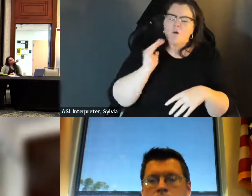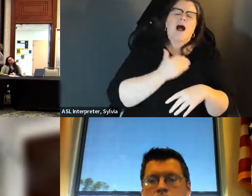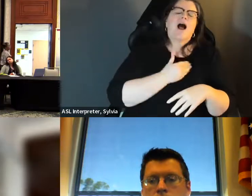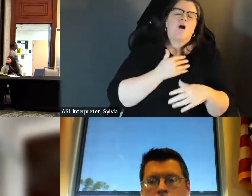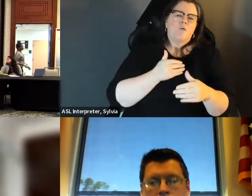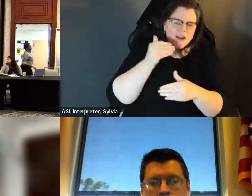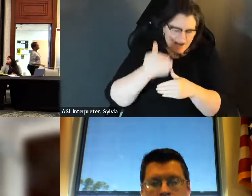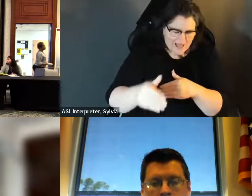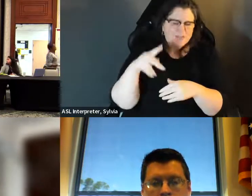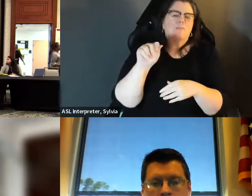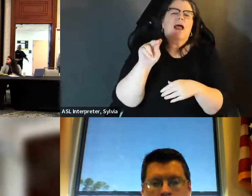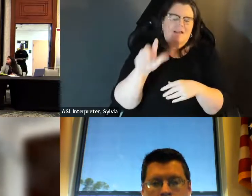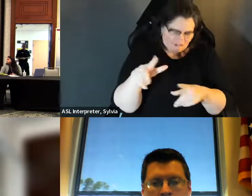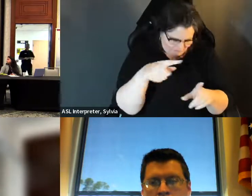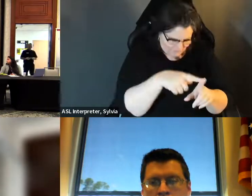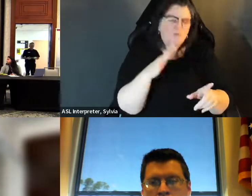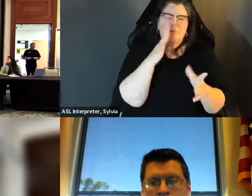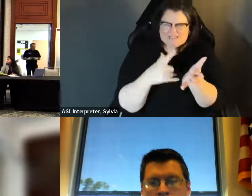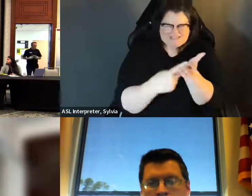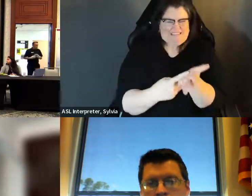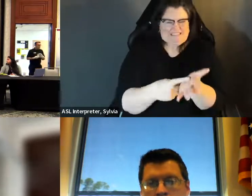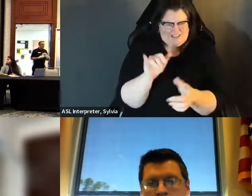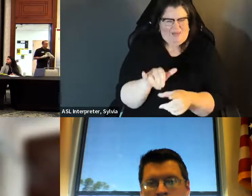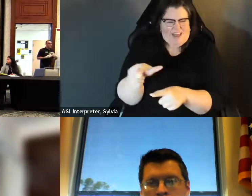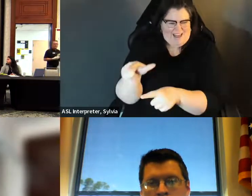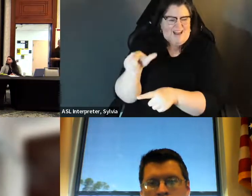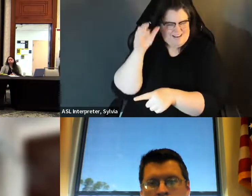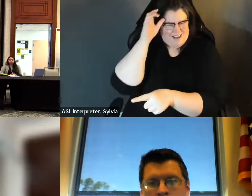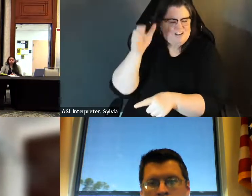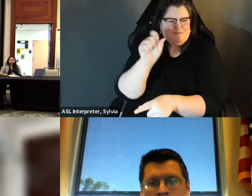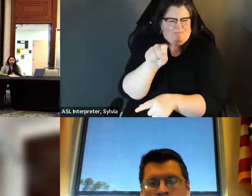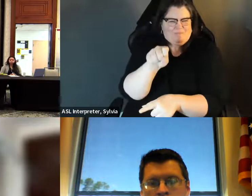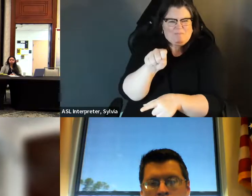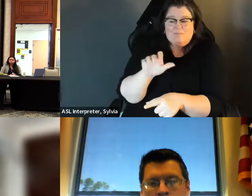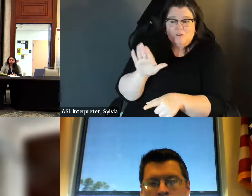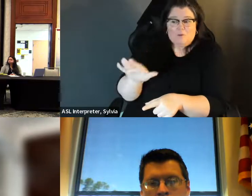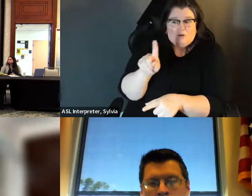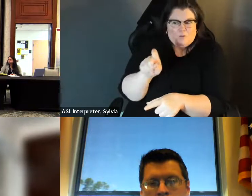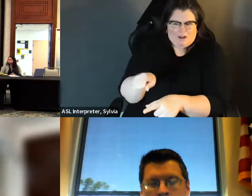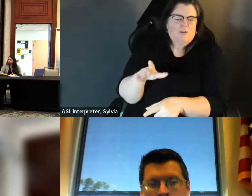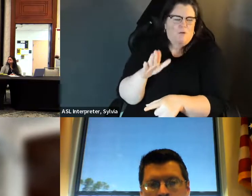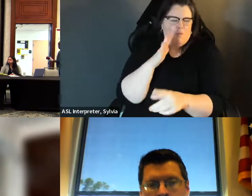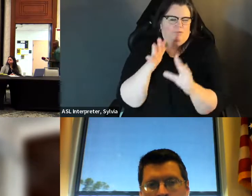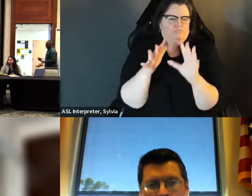barriers and necessities that we need to consider moving forward. So I think that would be a